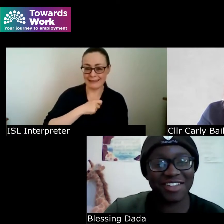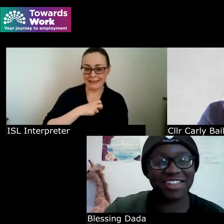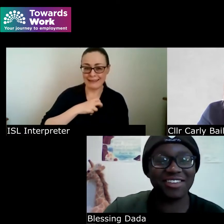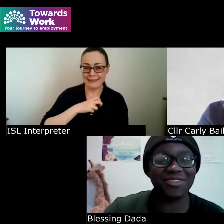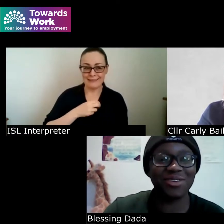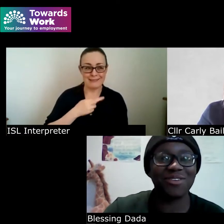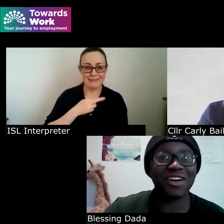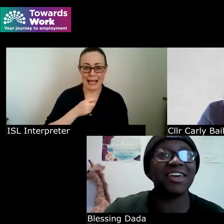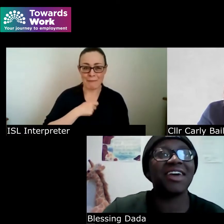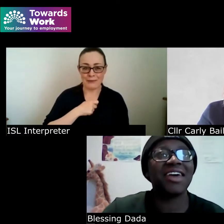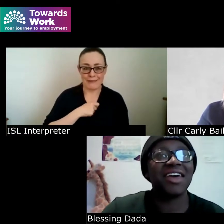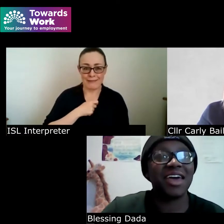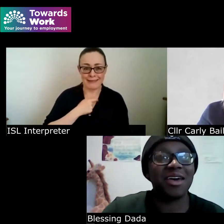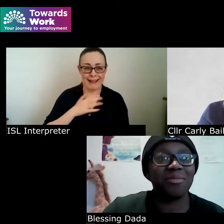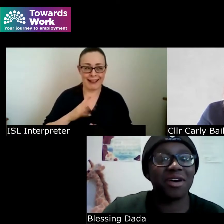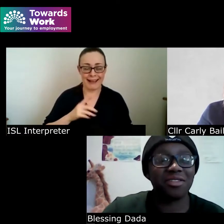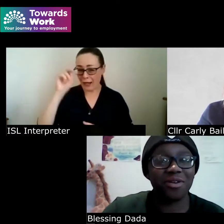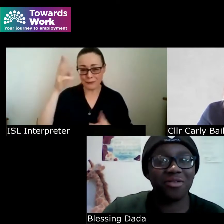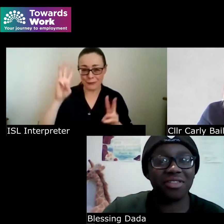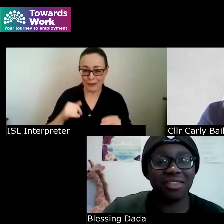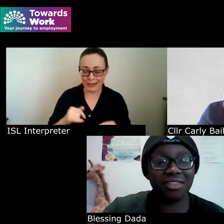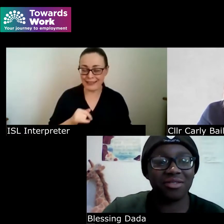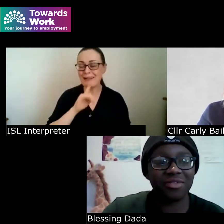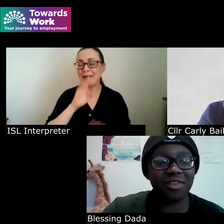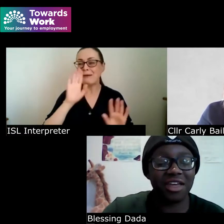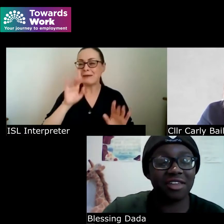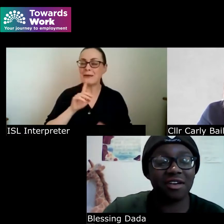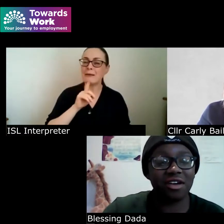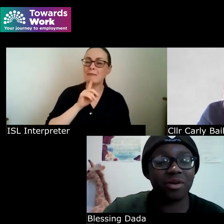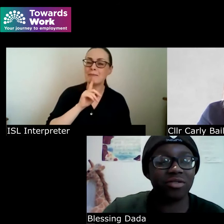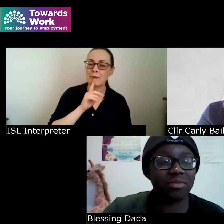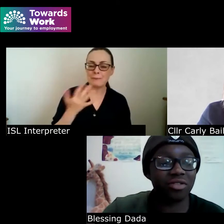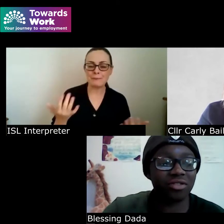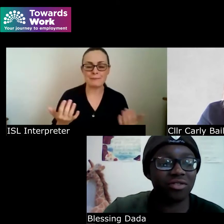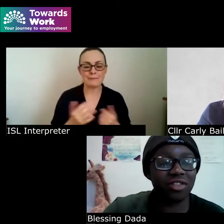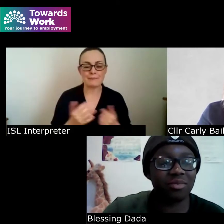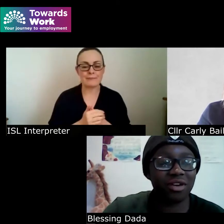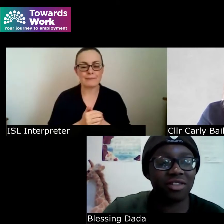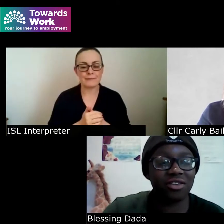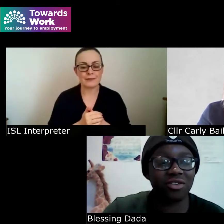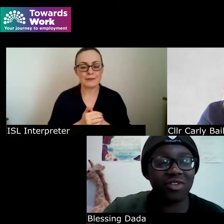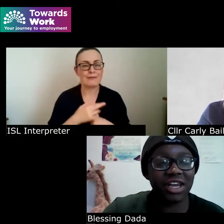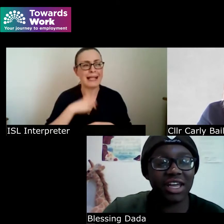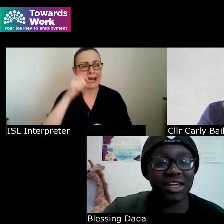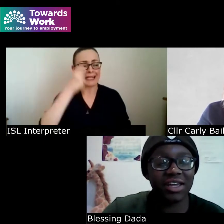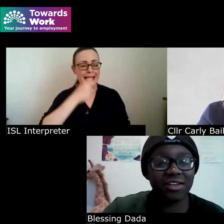and I don't know why and I suppose it's some i suppose I'm just nervous because I don't really